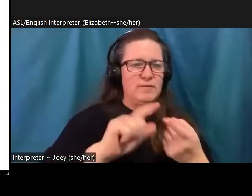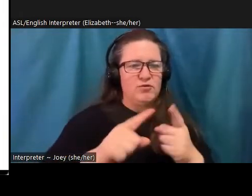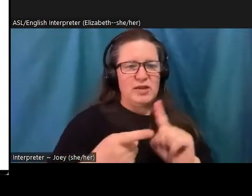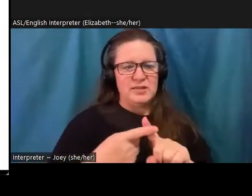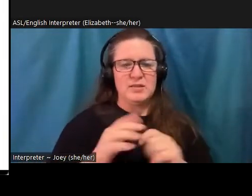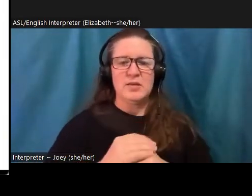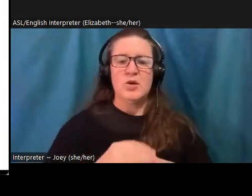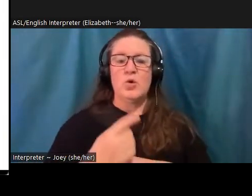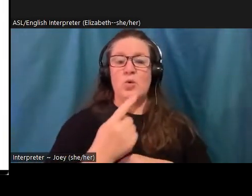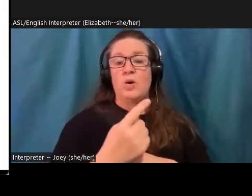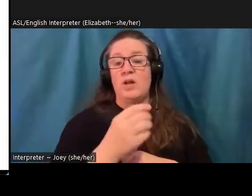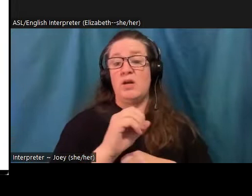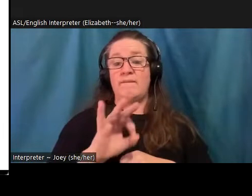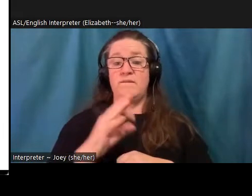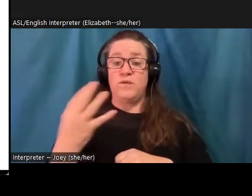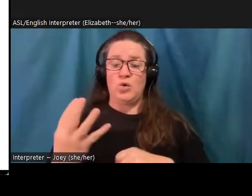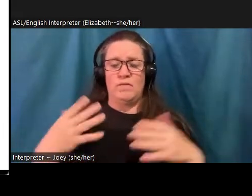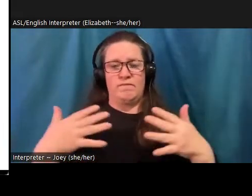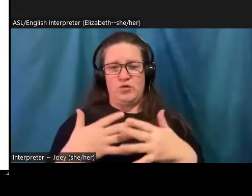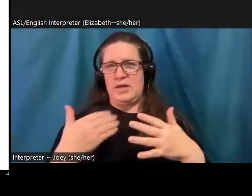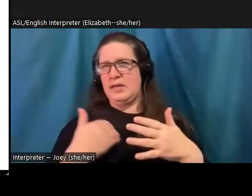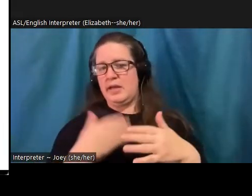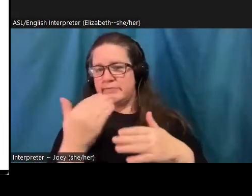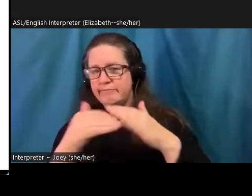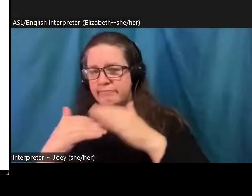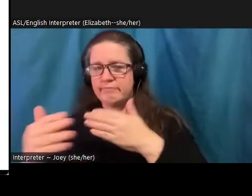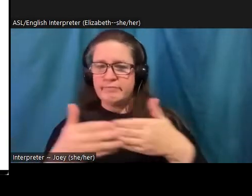characterized our climate future as frightening. So the injustice